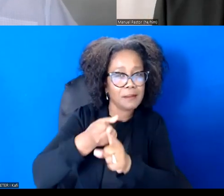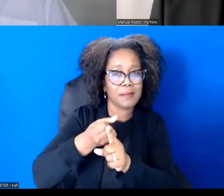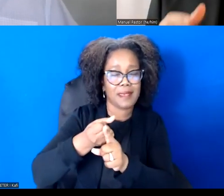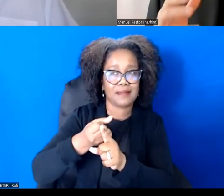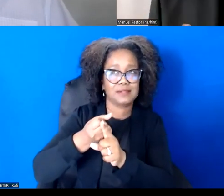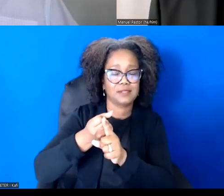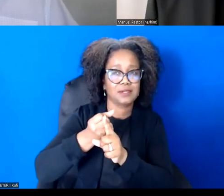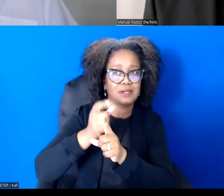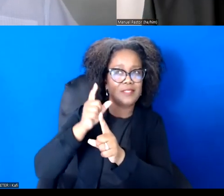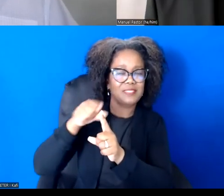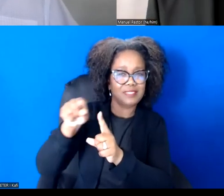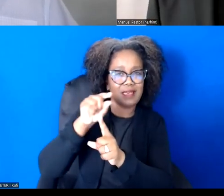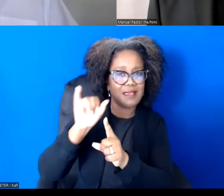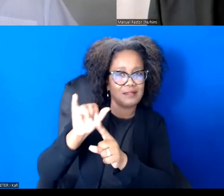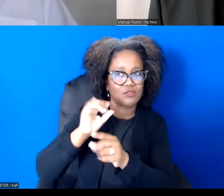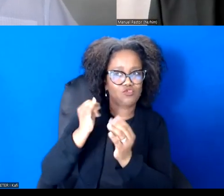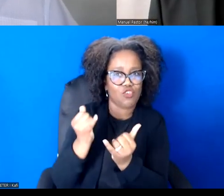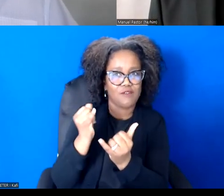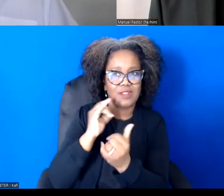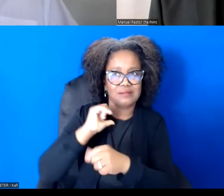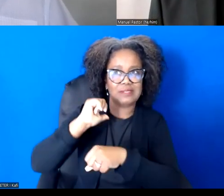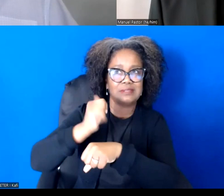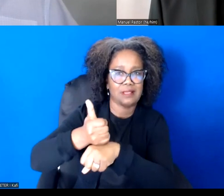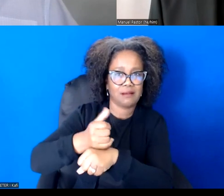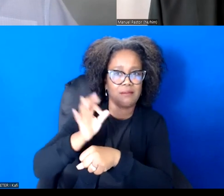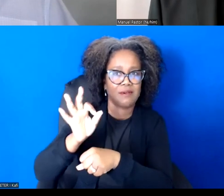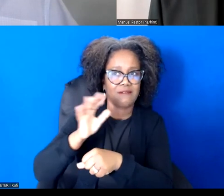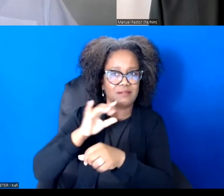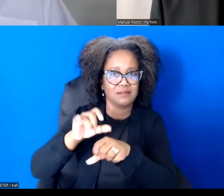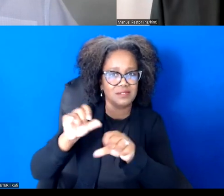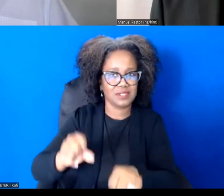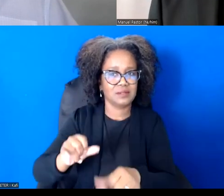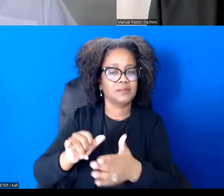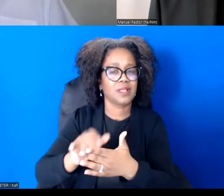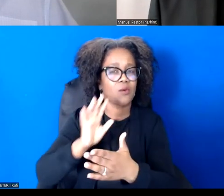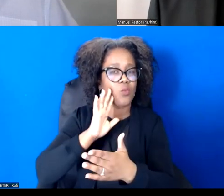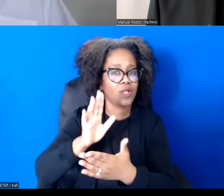And what's interesting, and I think the way it ties in for you, John, is that the other